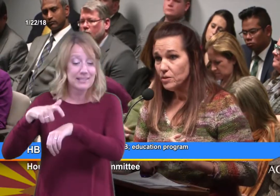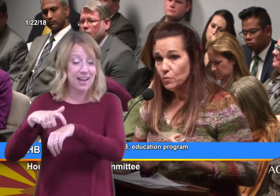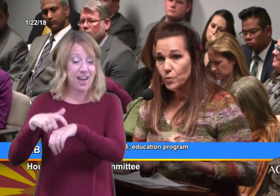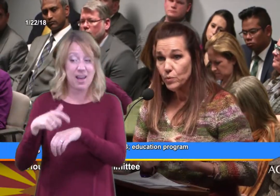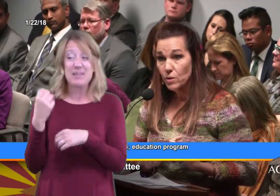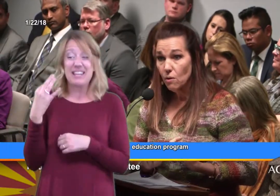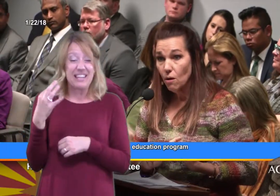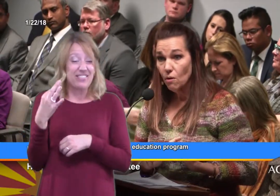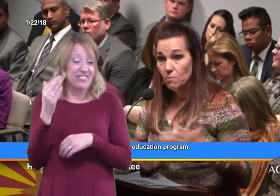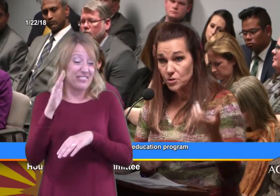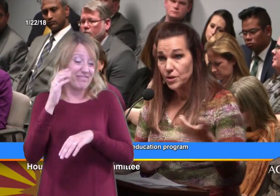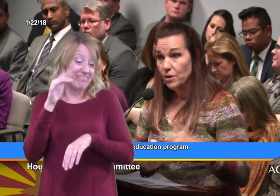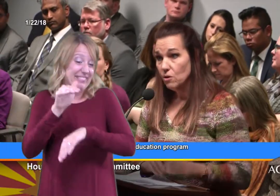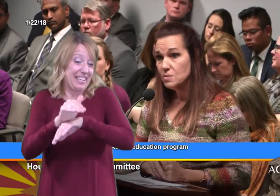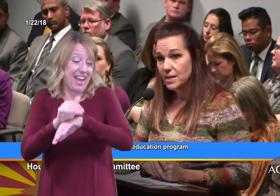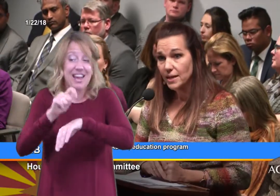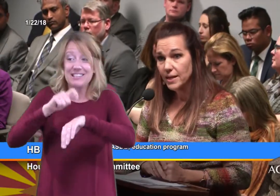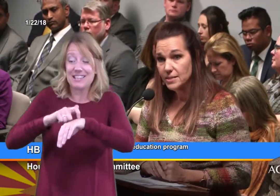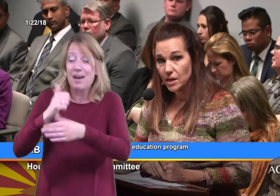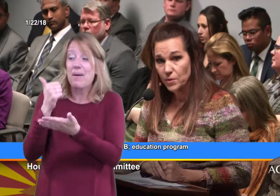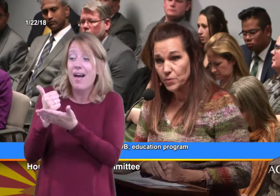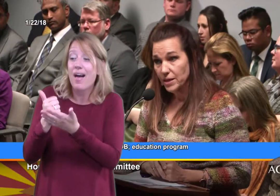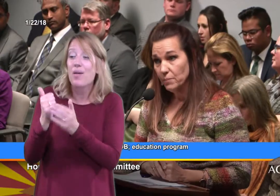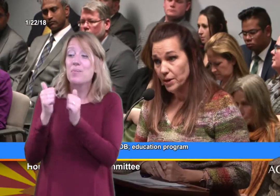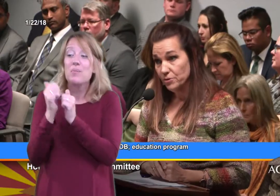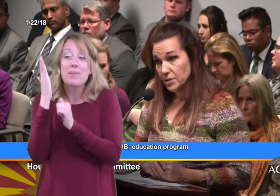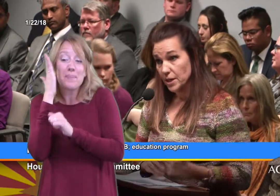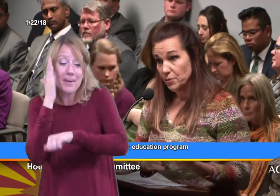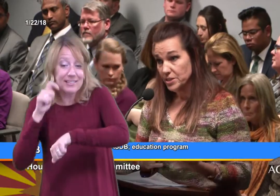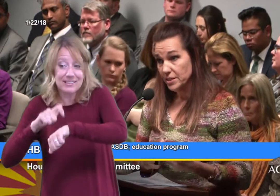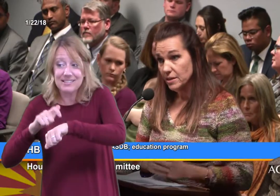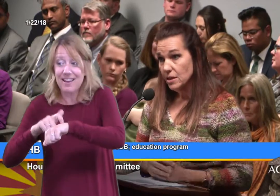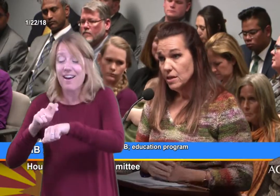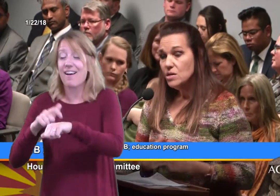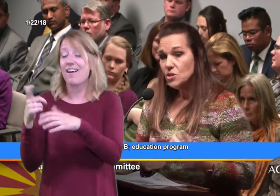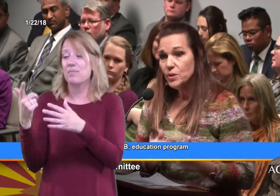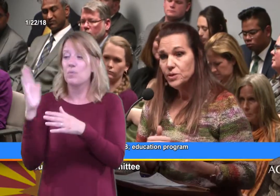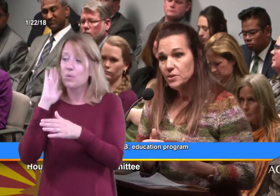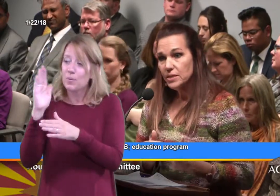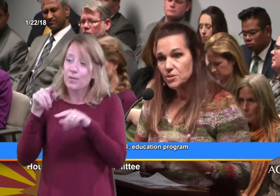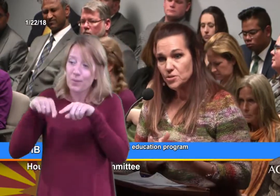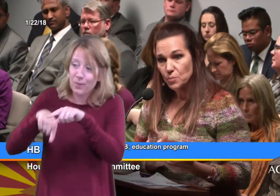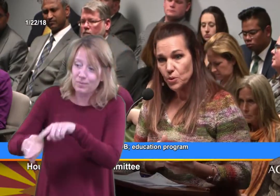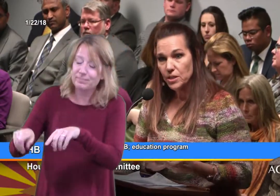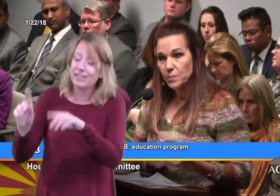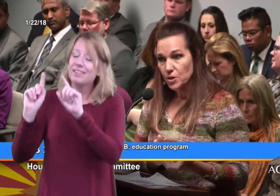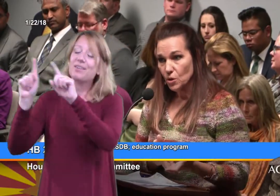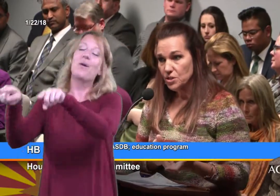we will go home to their homes at night to help them with that bedroom time routine. So we do things to support them and coach them